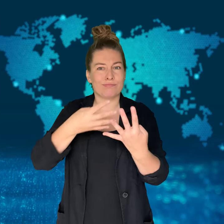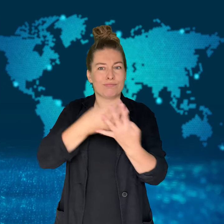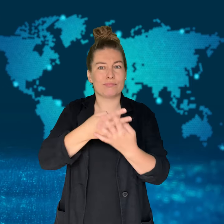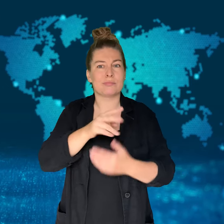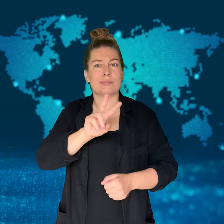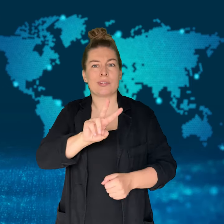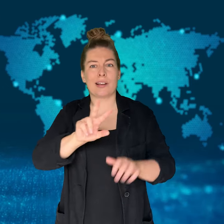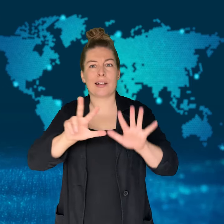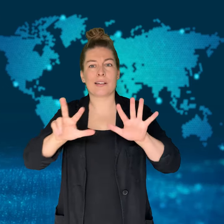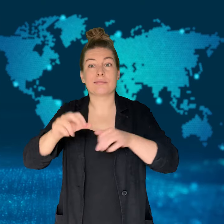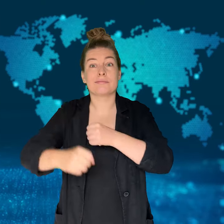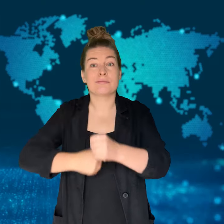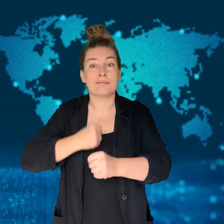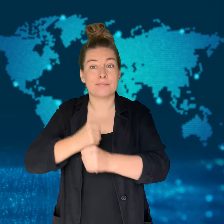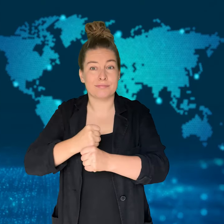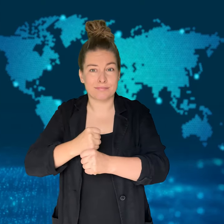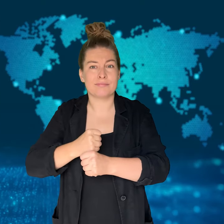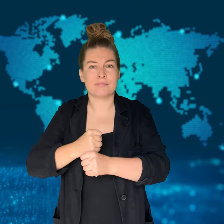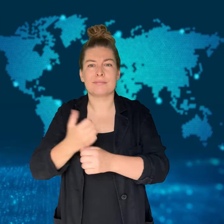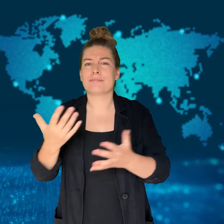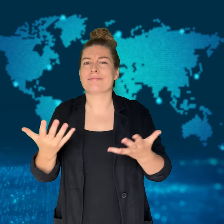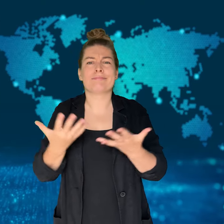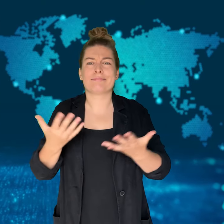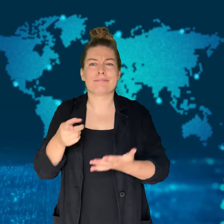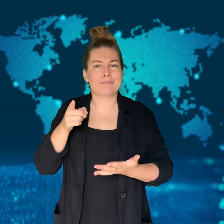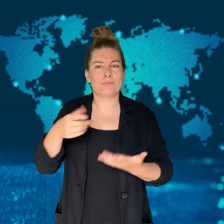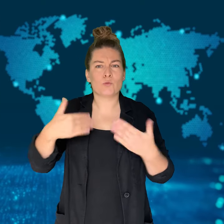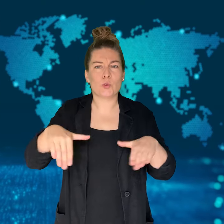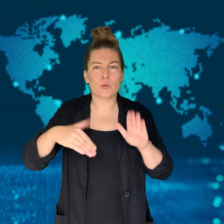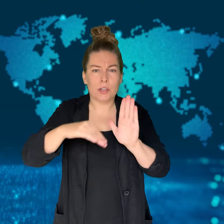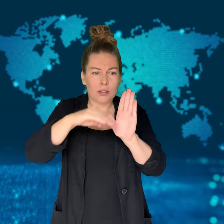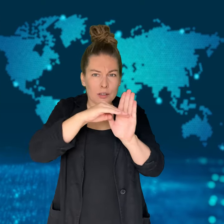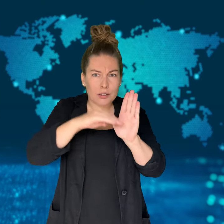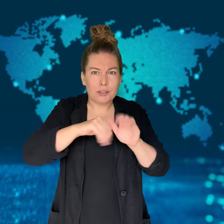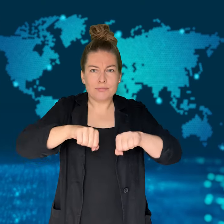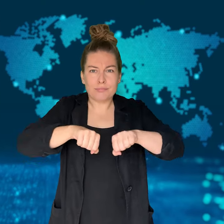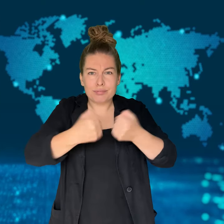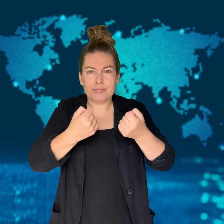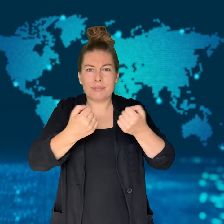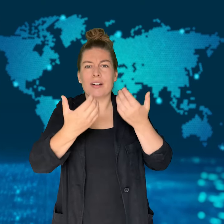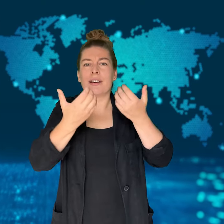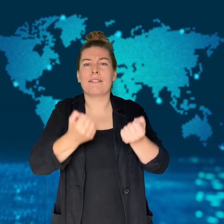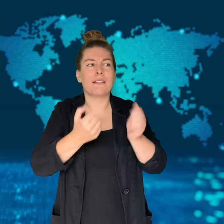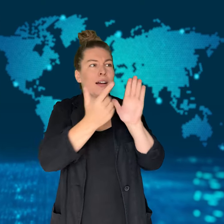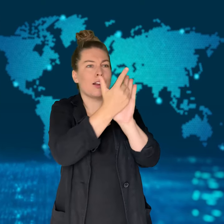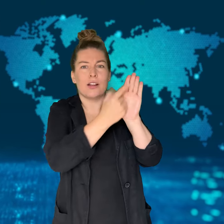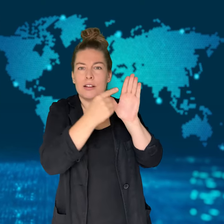He received the sentence after being found guilty of